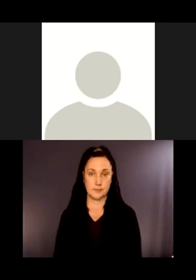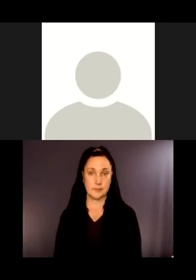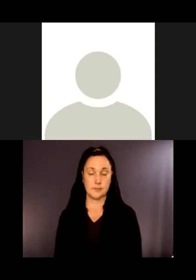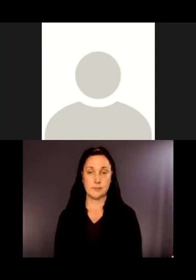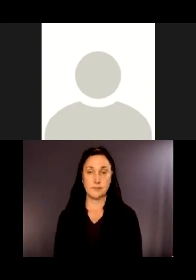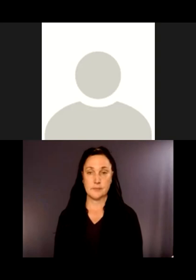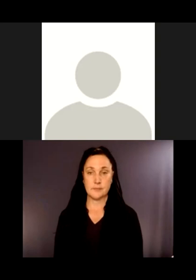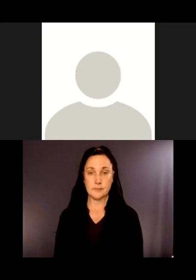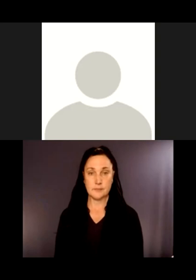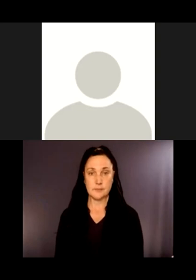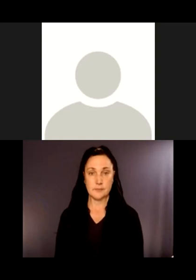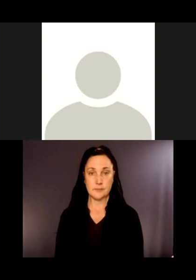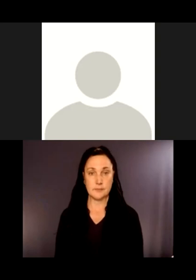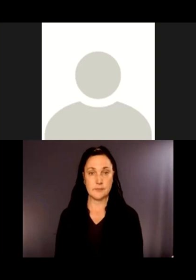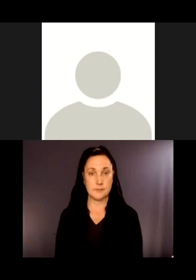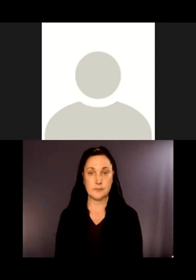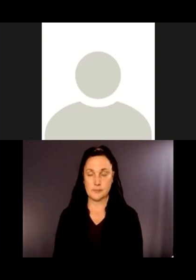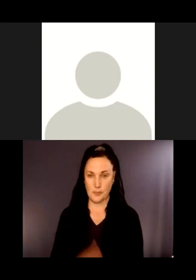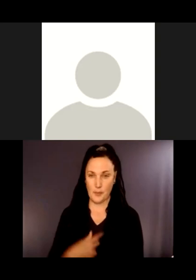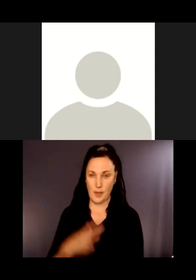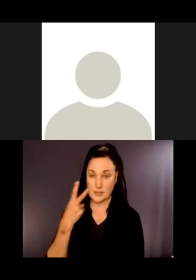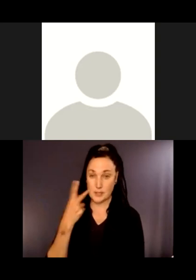Then I see we have a question in the Q&A.